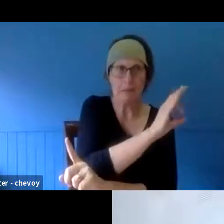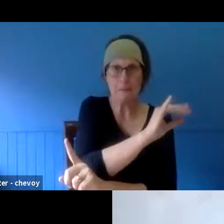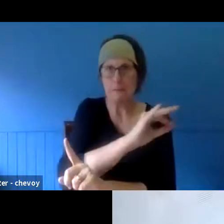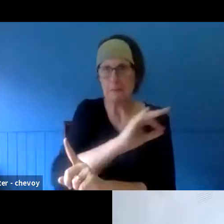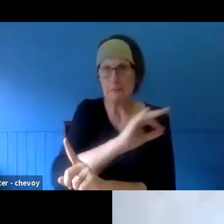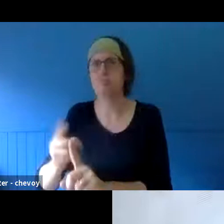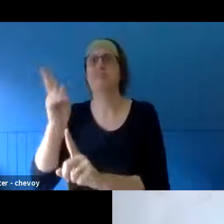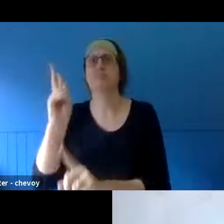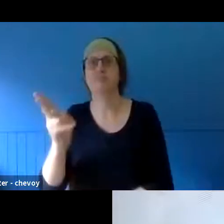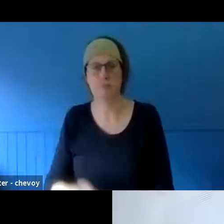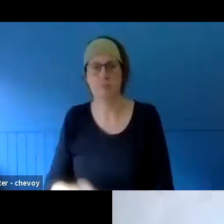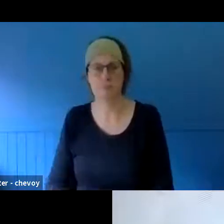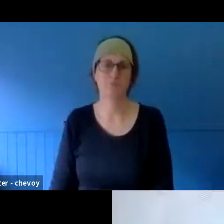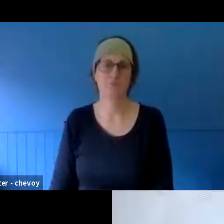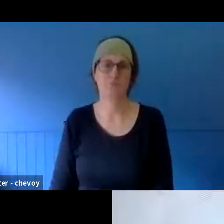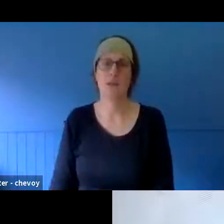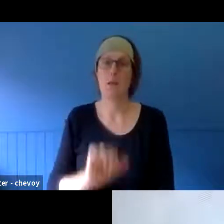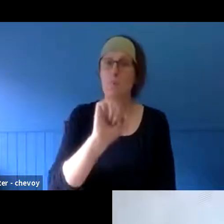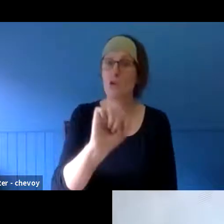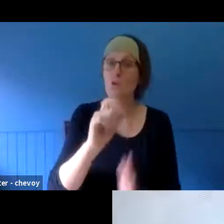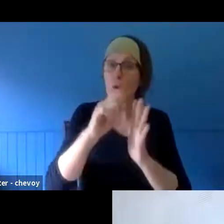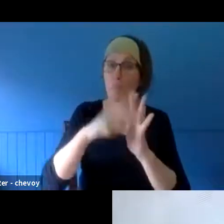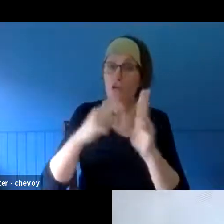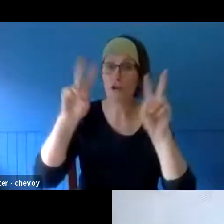Recovery was, I think, the only funded creative project. So there's